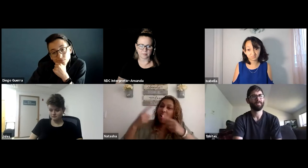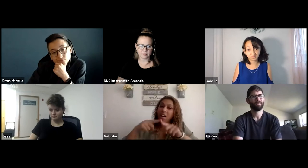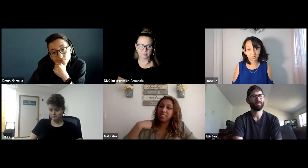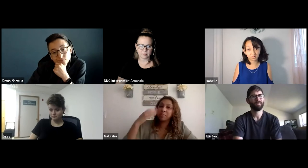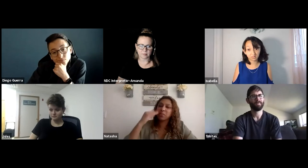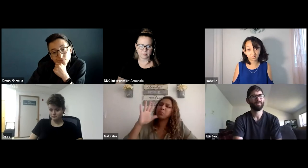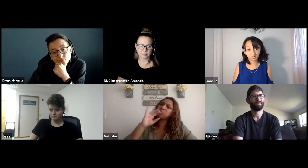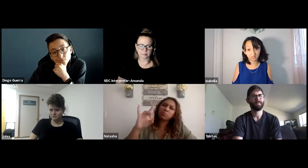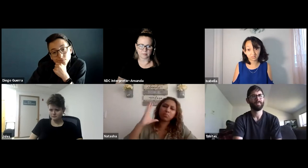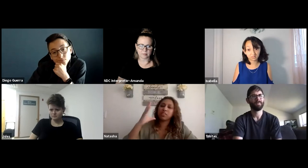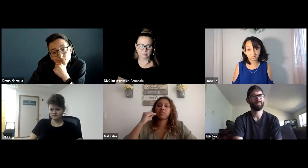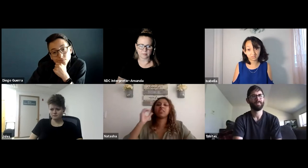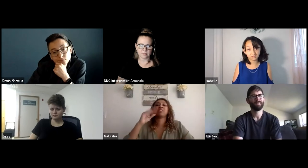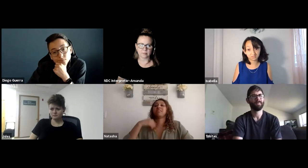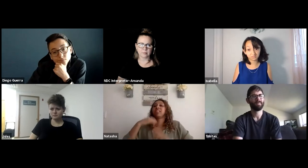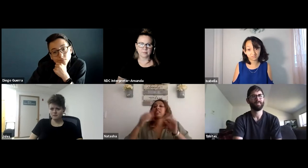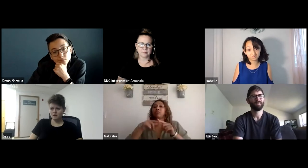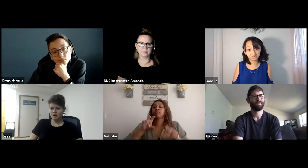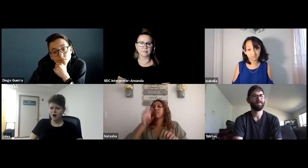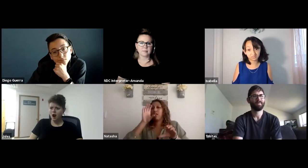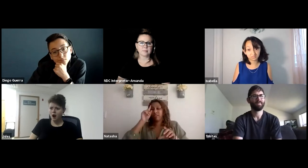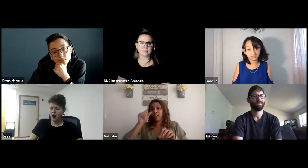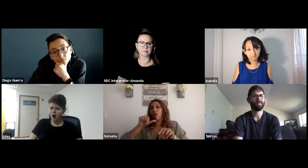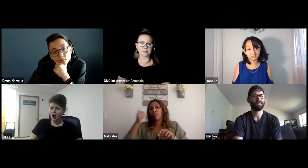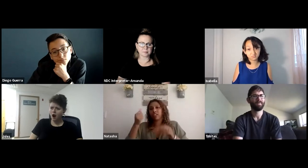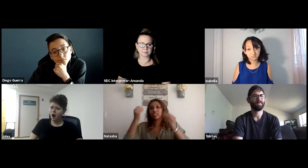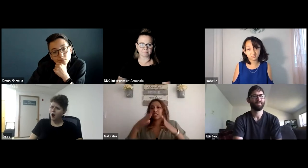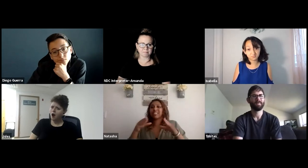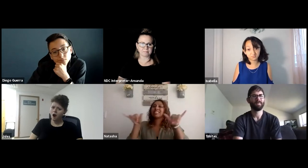for me so I dropped that class. That was a horrific experience.